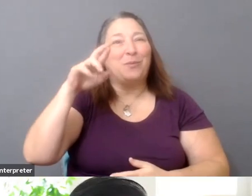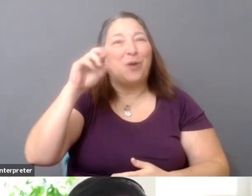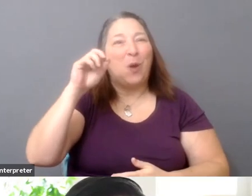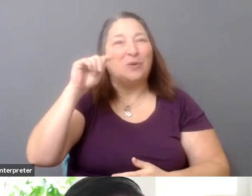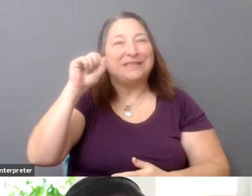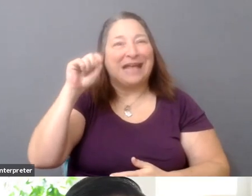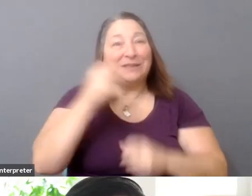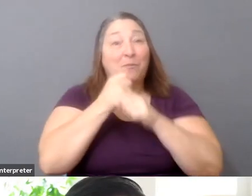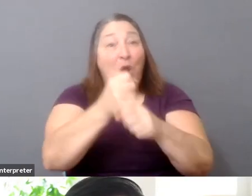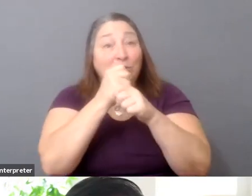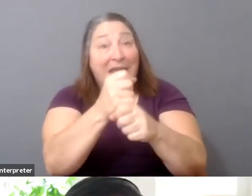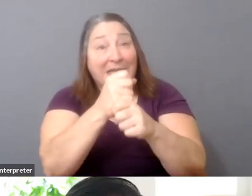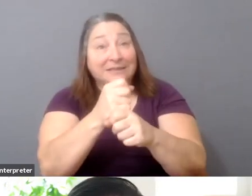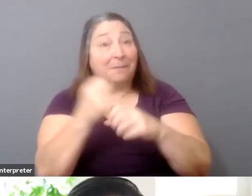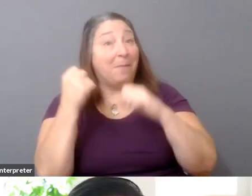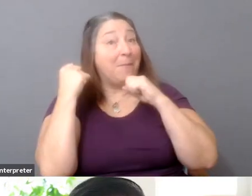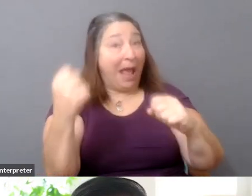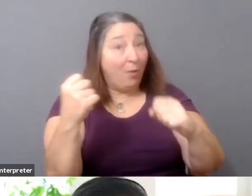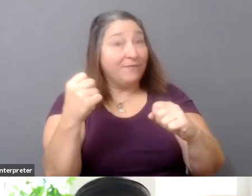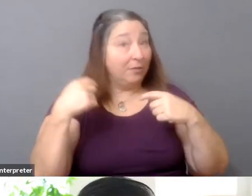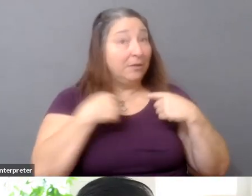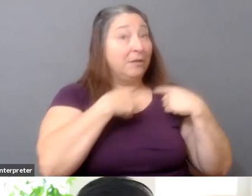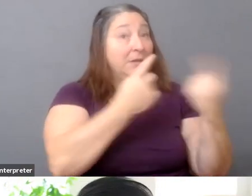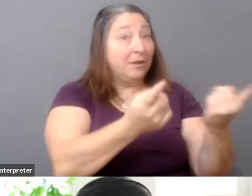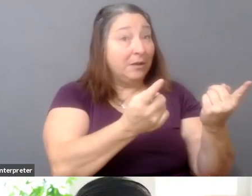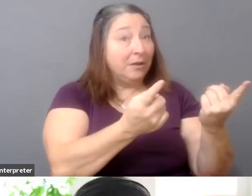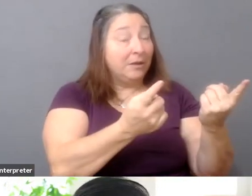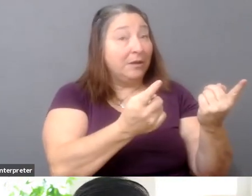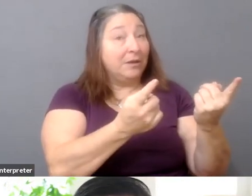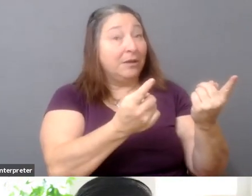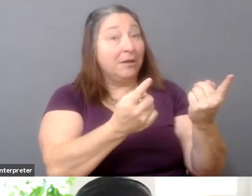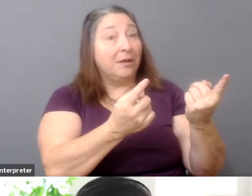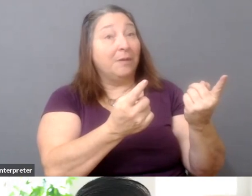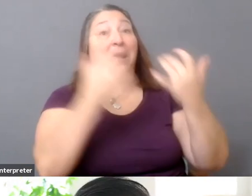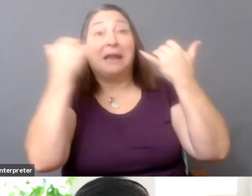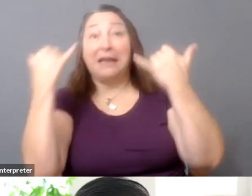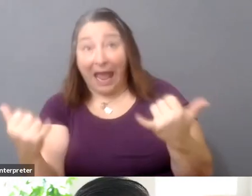but it is a very different thing to think about what protest is able to do in a networked world, right?